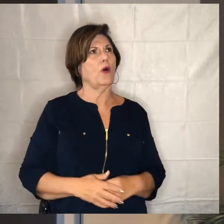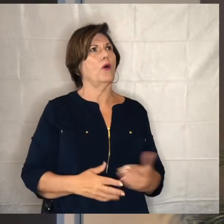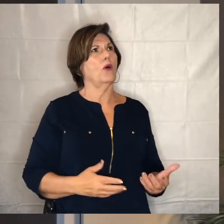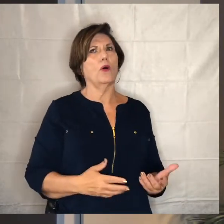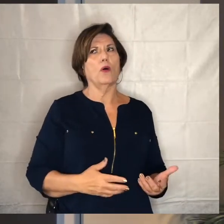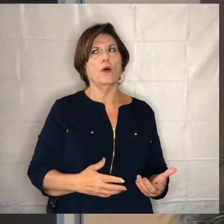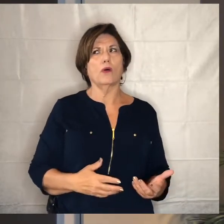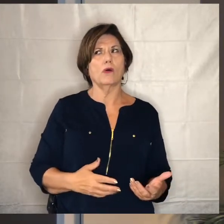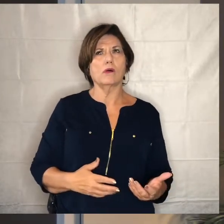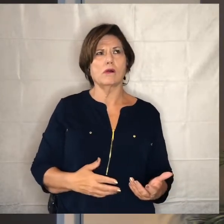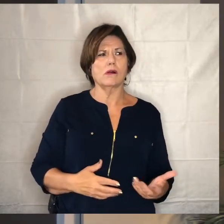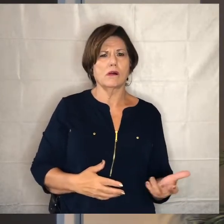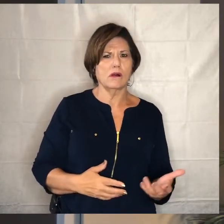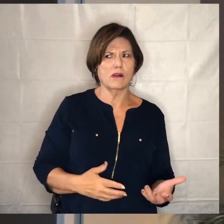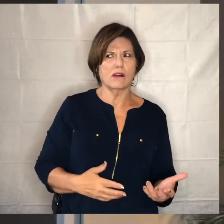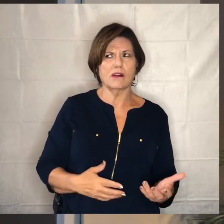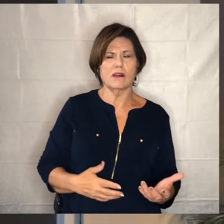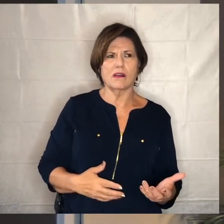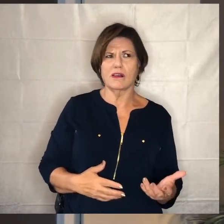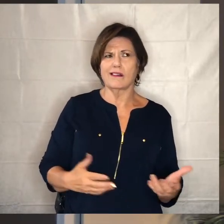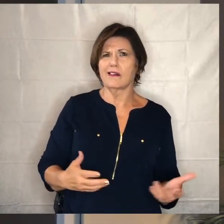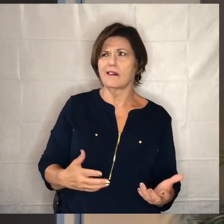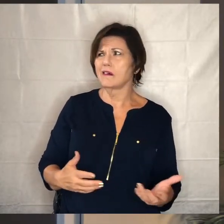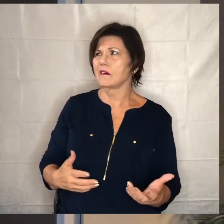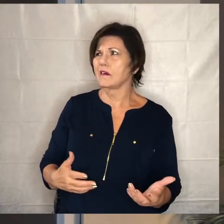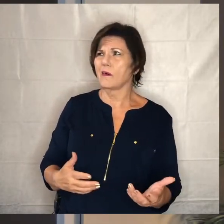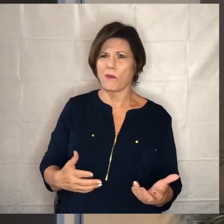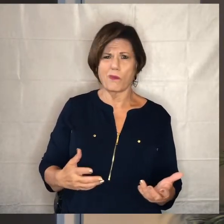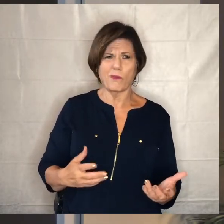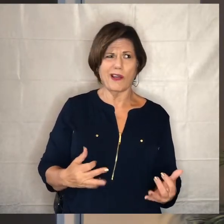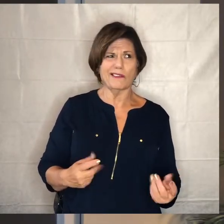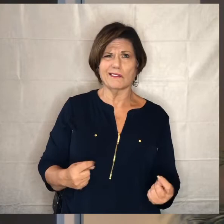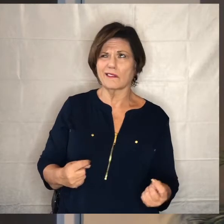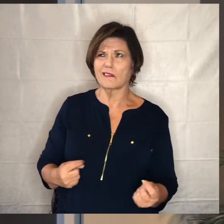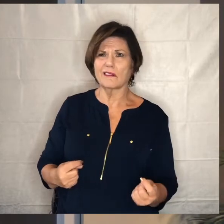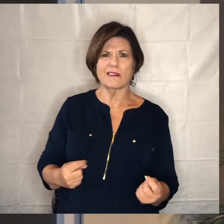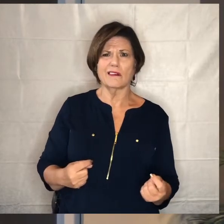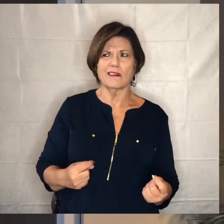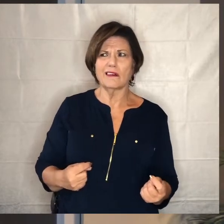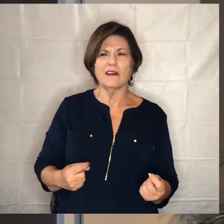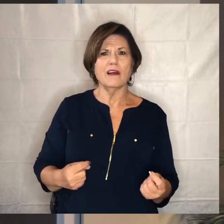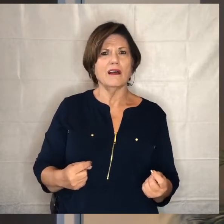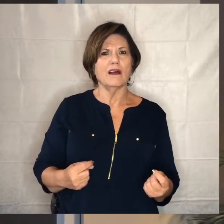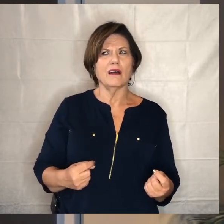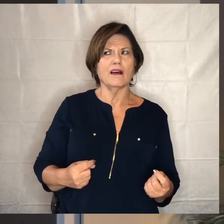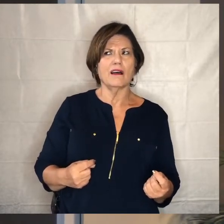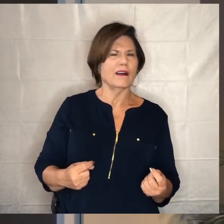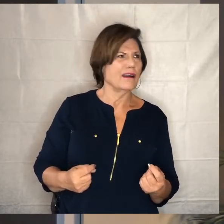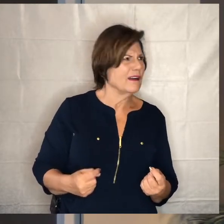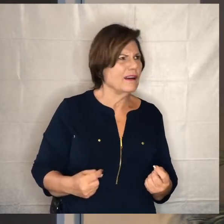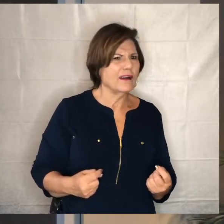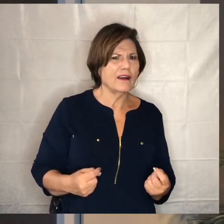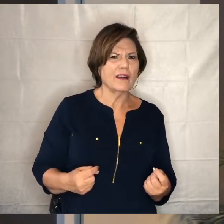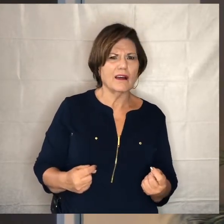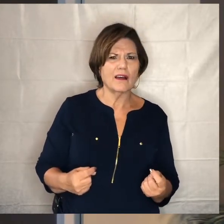possibility in this particular time to have a record scratch um that's what would take place in this moment it would be a wait what